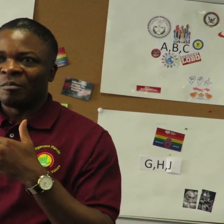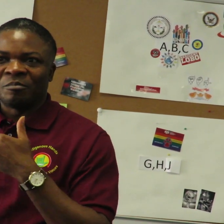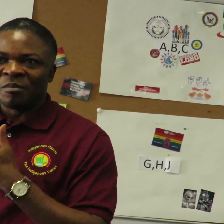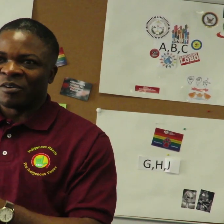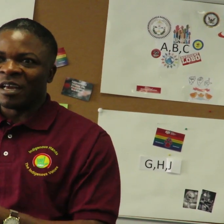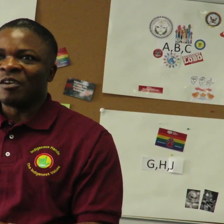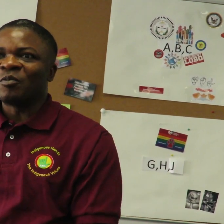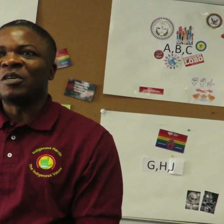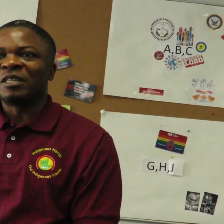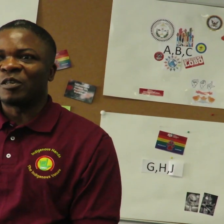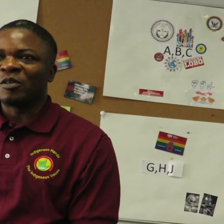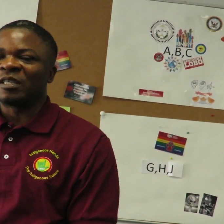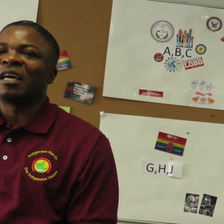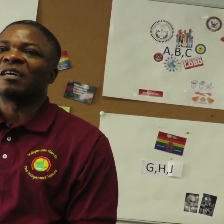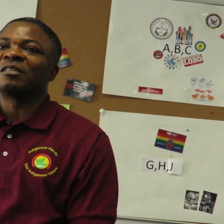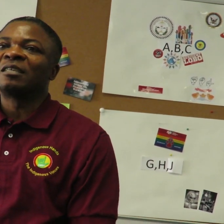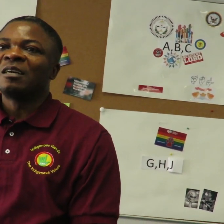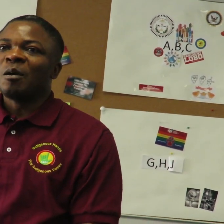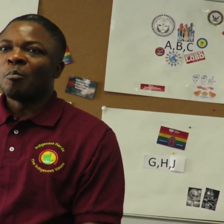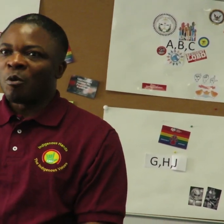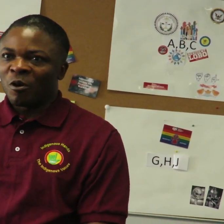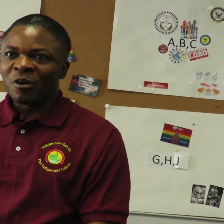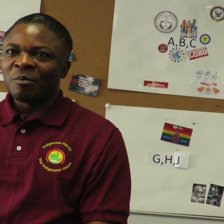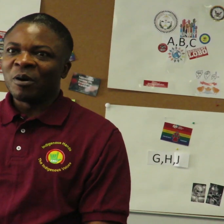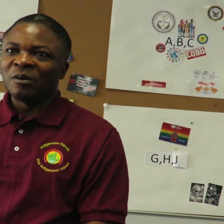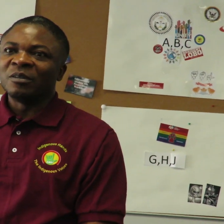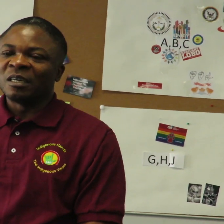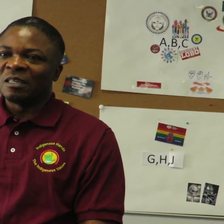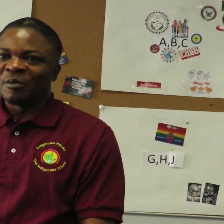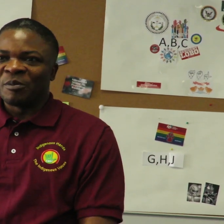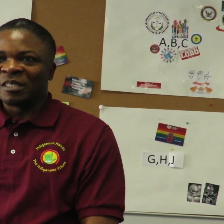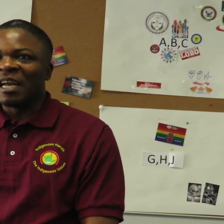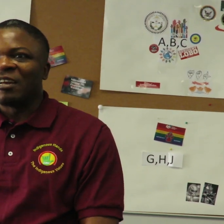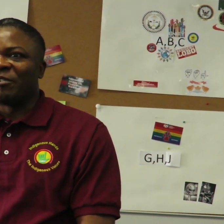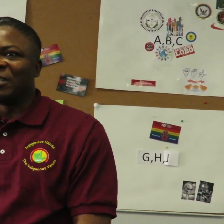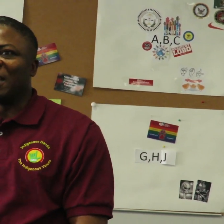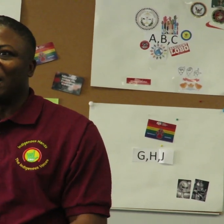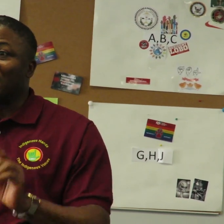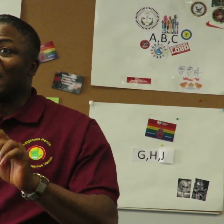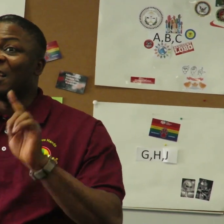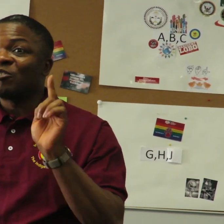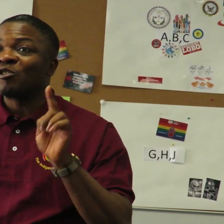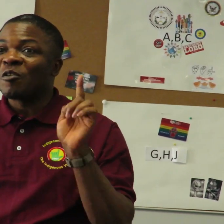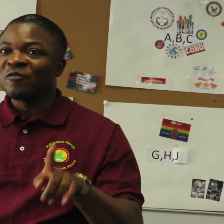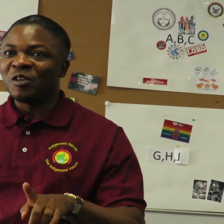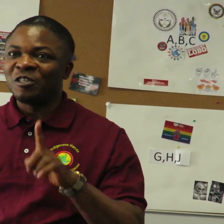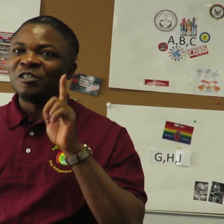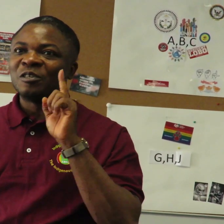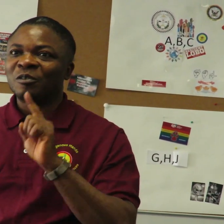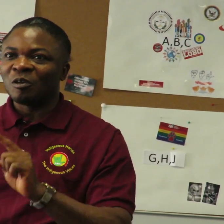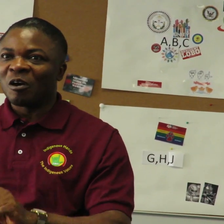And Mary Edward is going to tell us more about Adamorobe Siged Language in this intro video